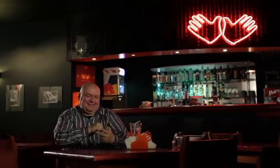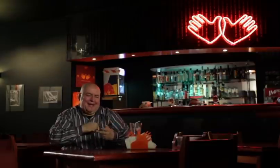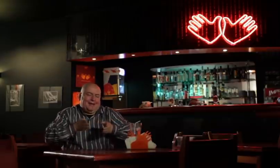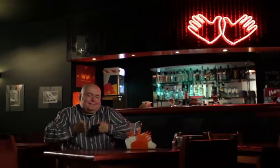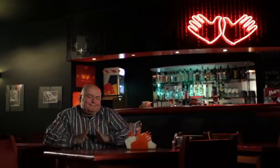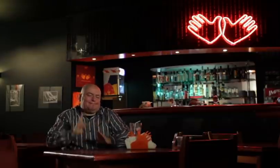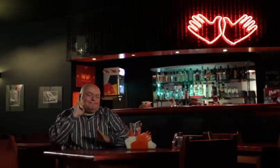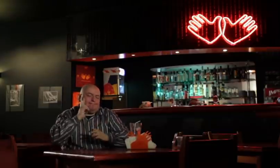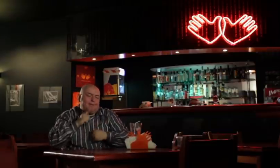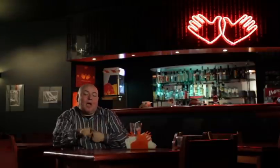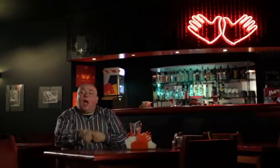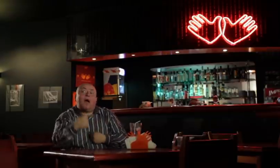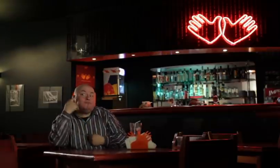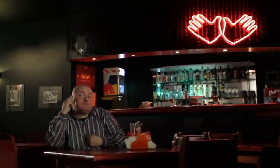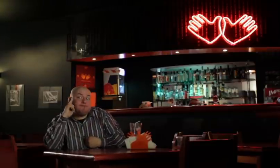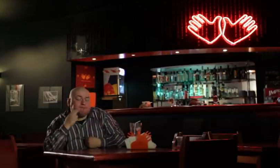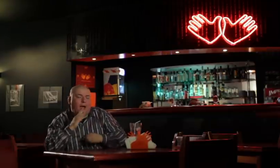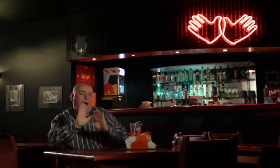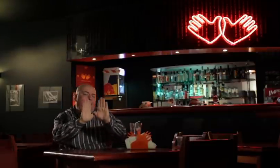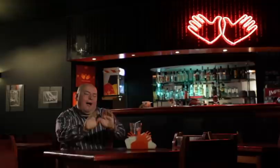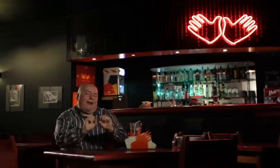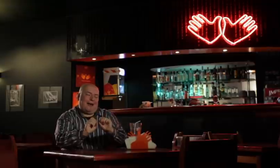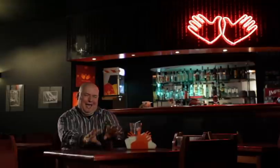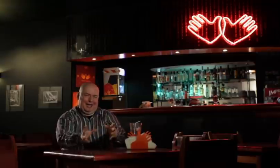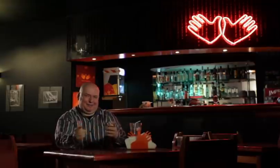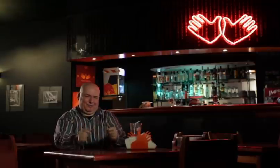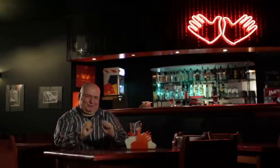If this is a Deaf child of the Deaf parents live them alone.